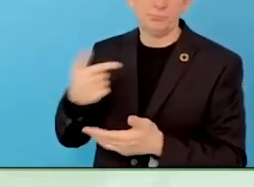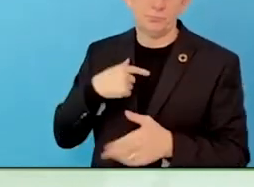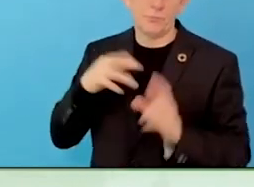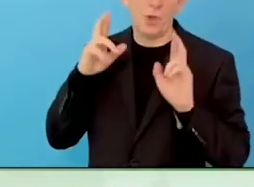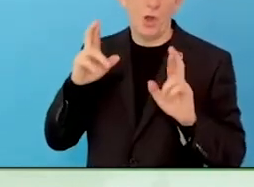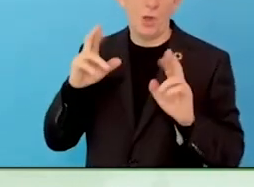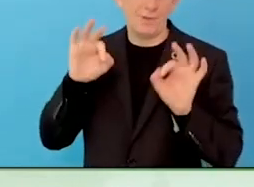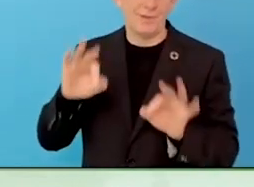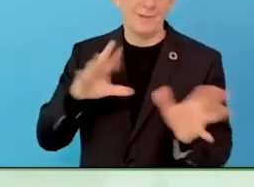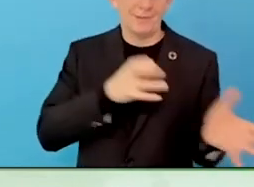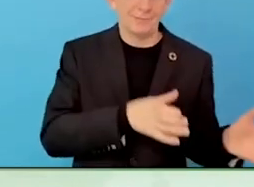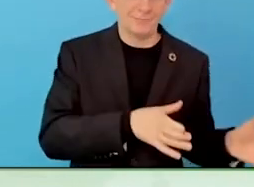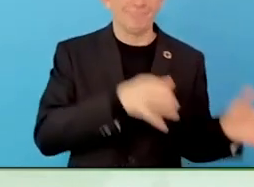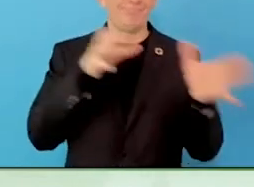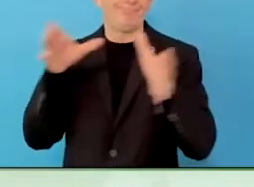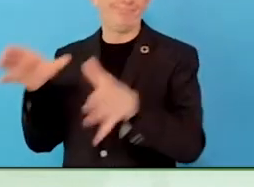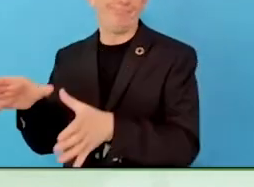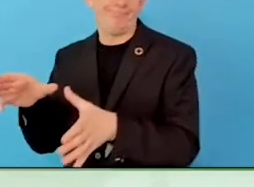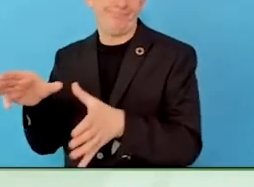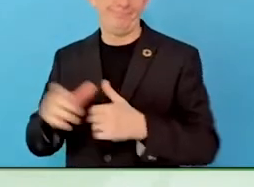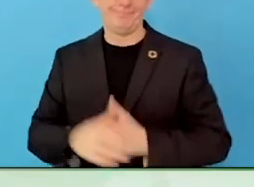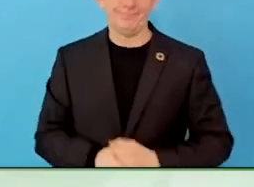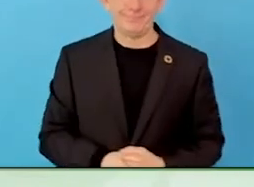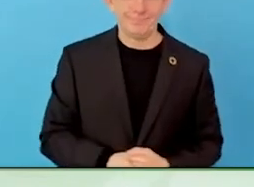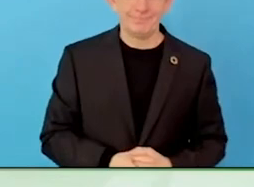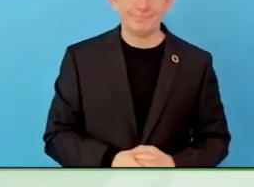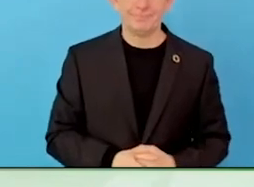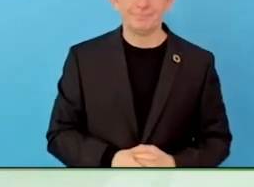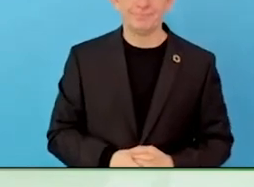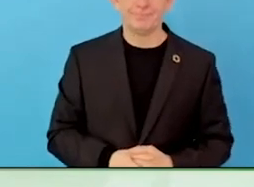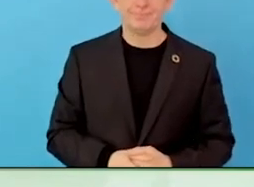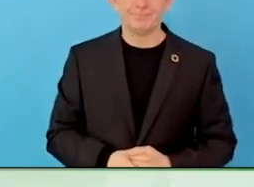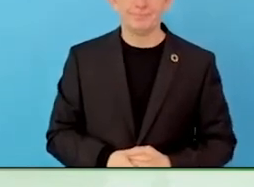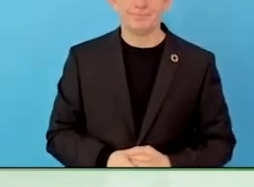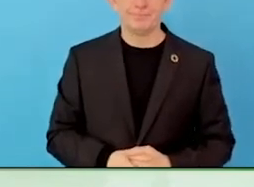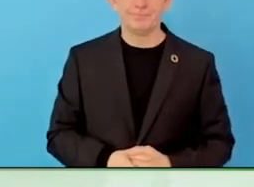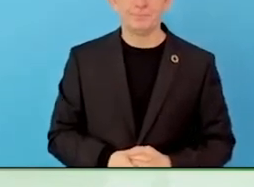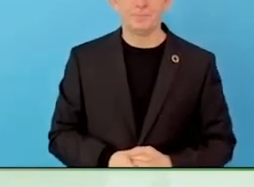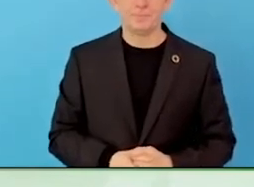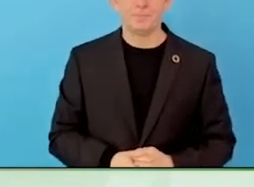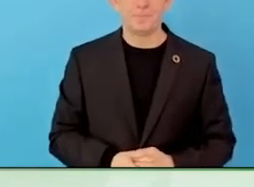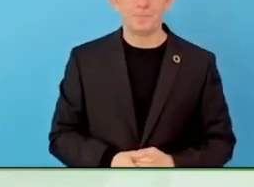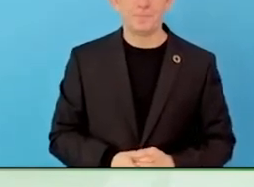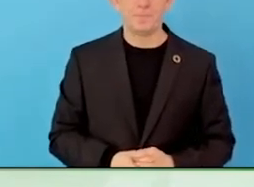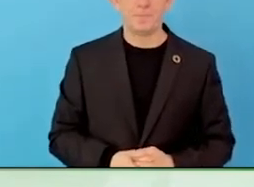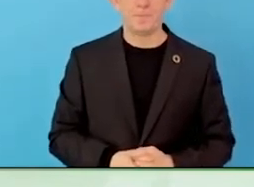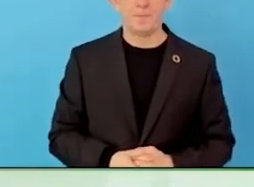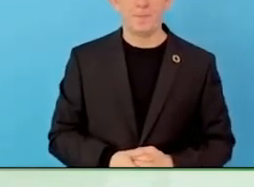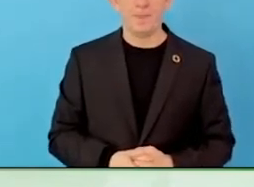train disabled people but they are measured by how many they train, they do not track how many got jobs.